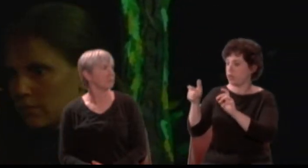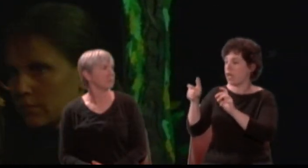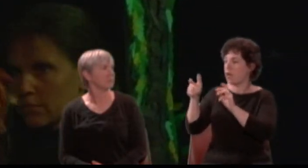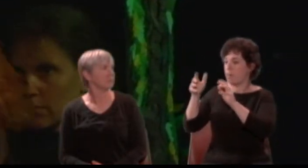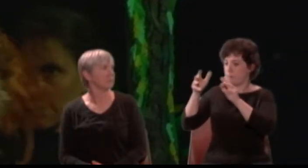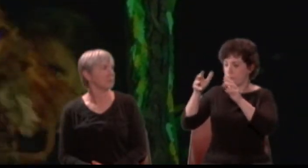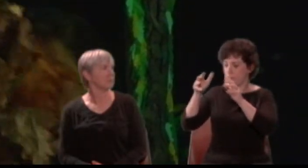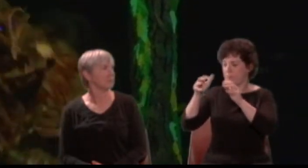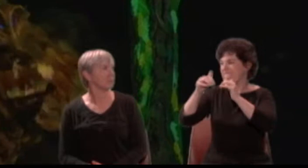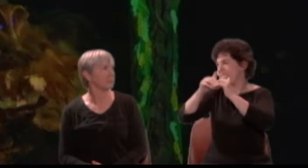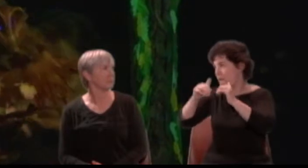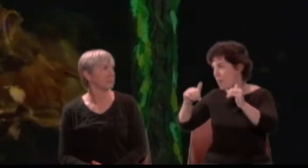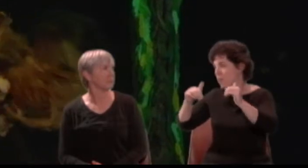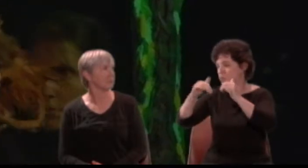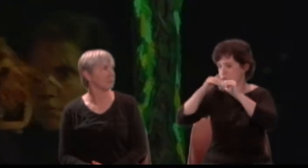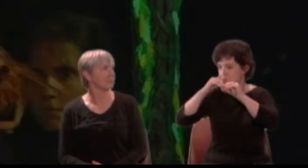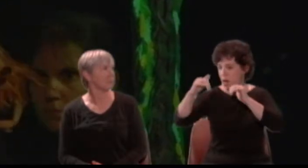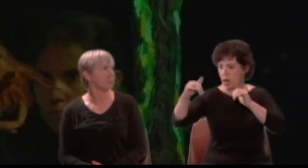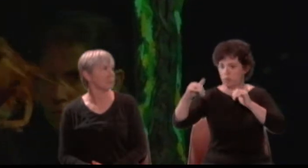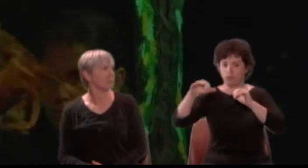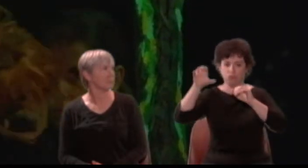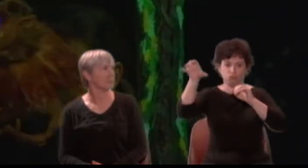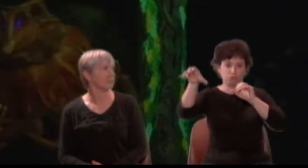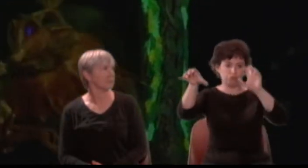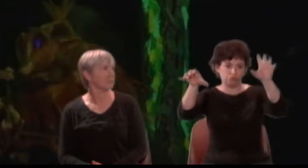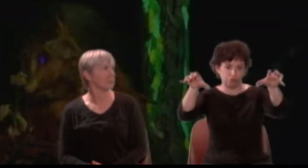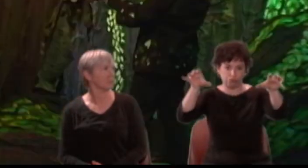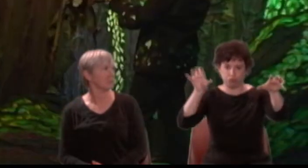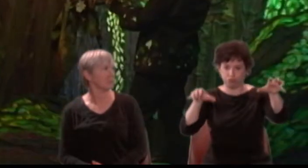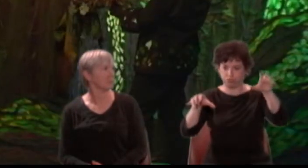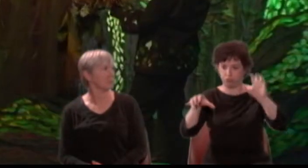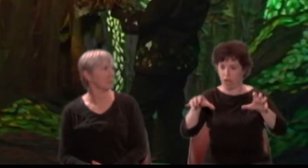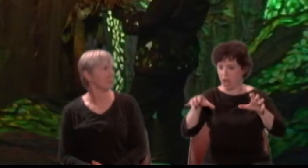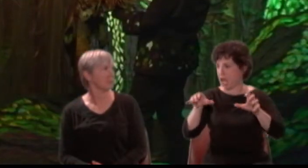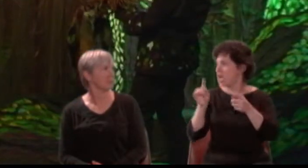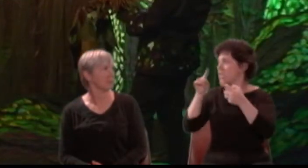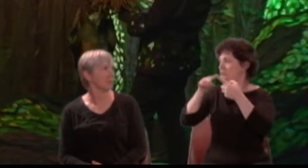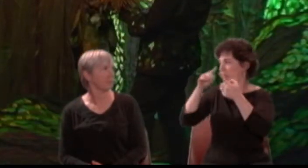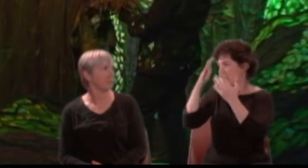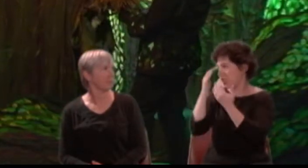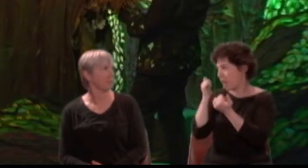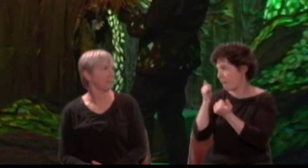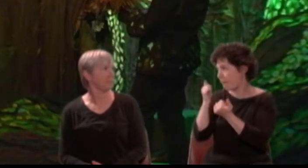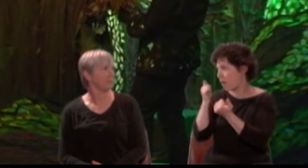until they sleep-then crush this herb into Lysander's eye.